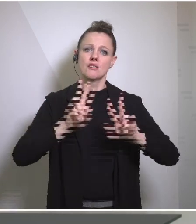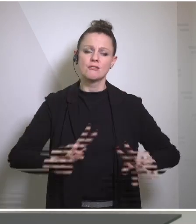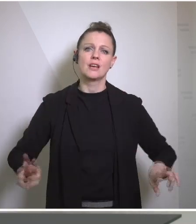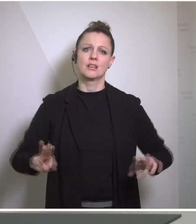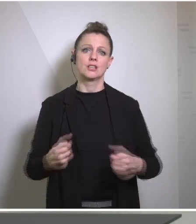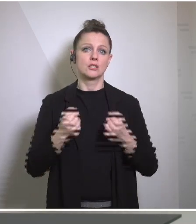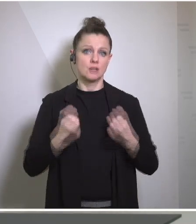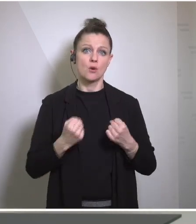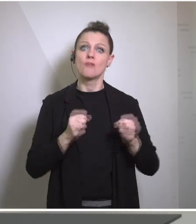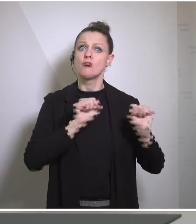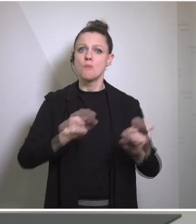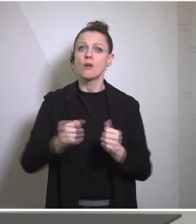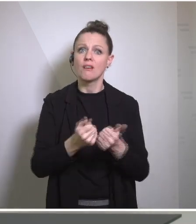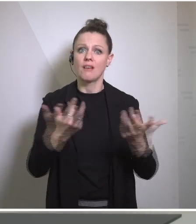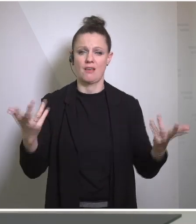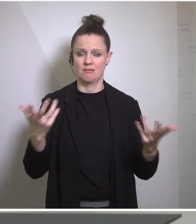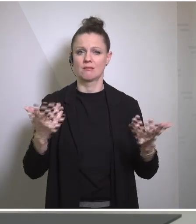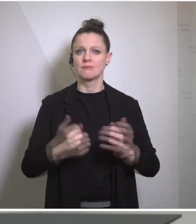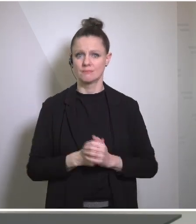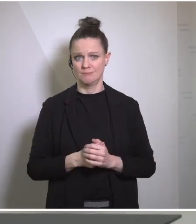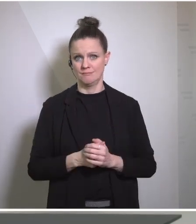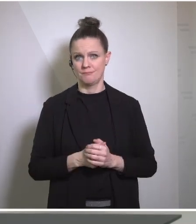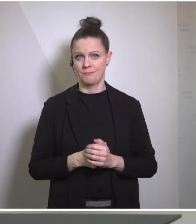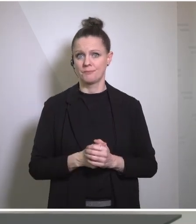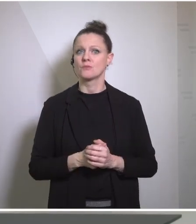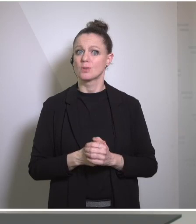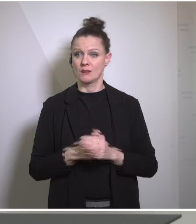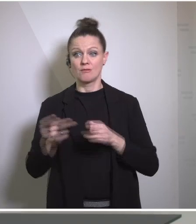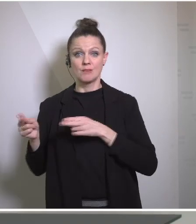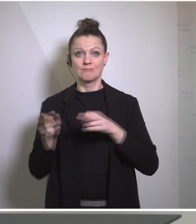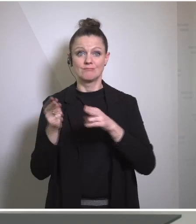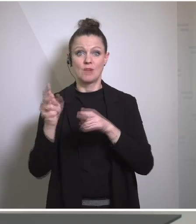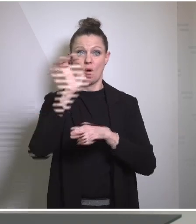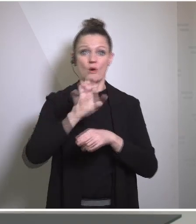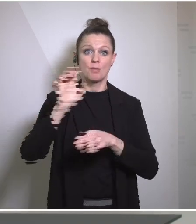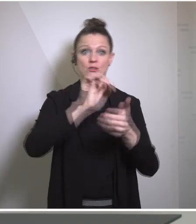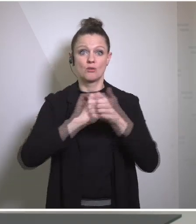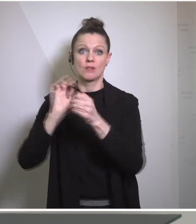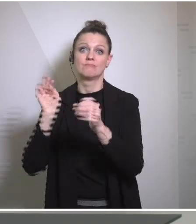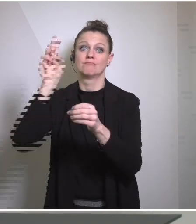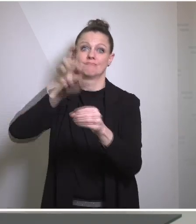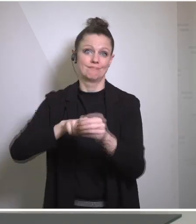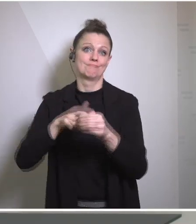opportunity and that comes with the path toward the European Union. We're also working together to